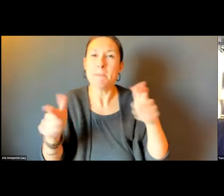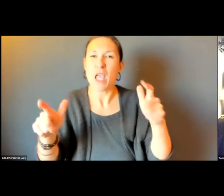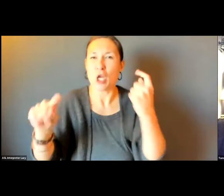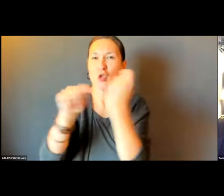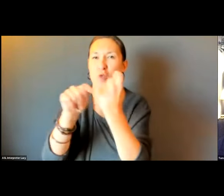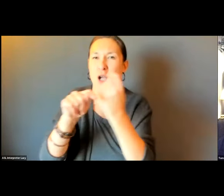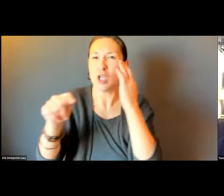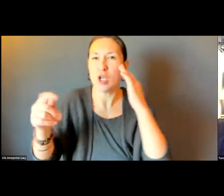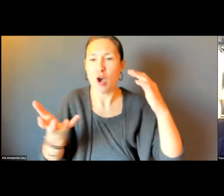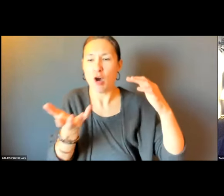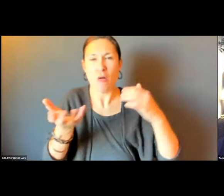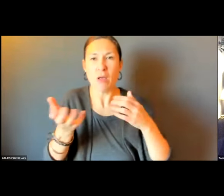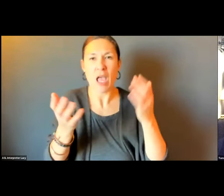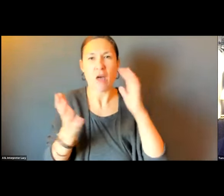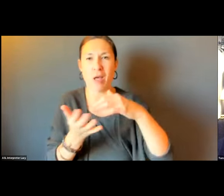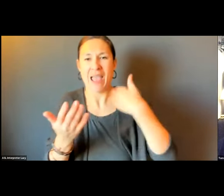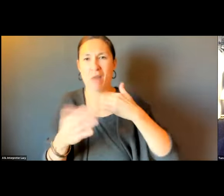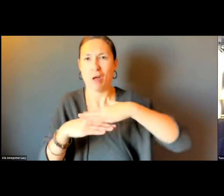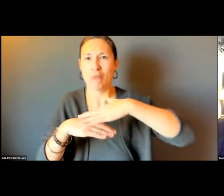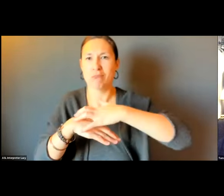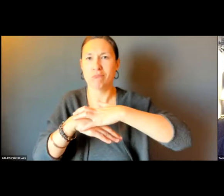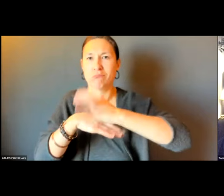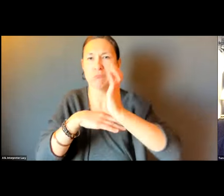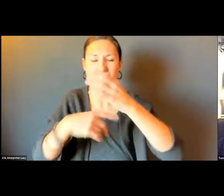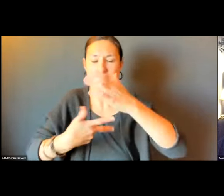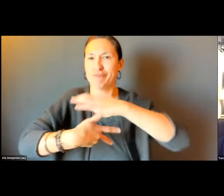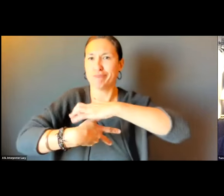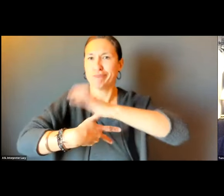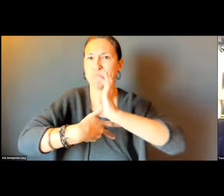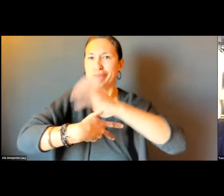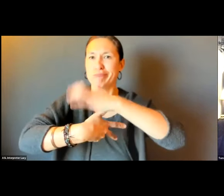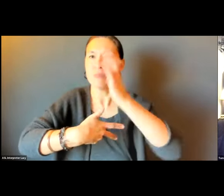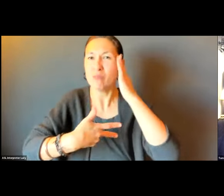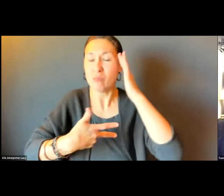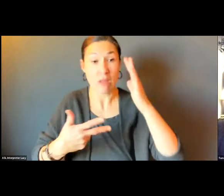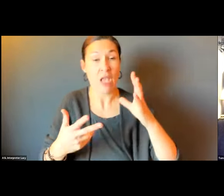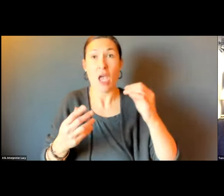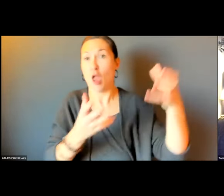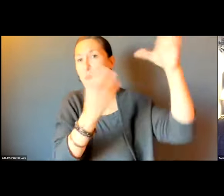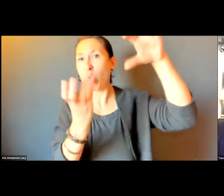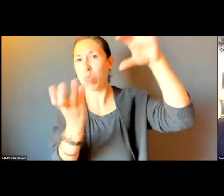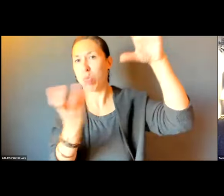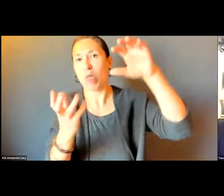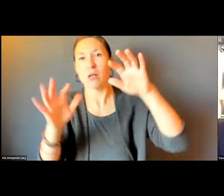IT IS PUT INTO A DUMP TRUCK AND TAKEN TO A SNOW FARM.